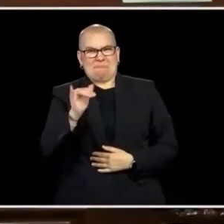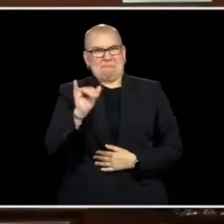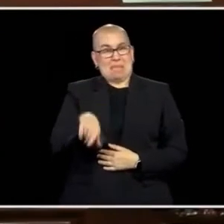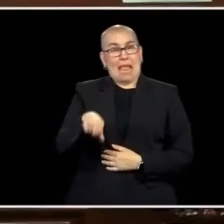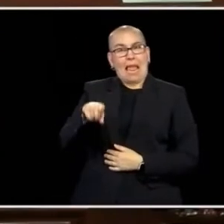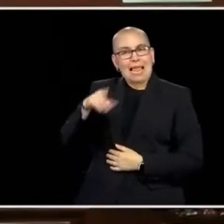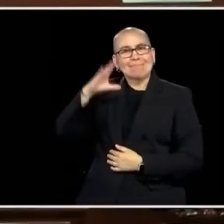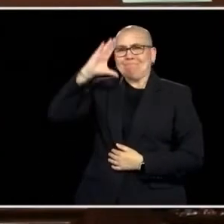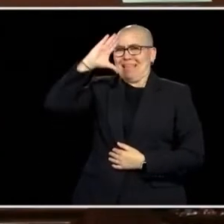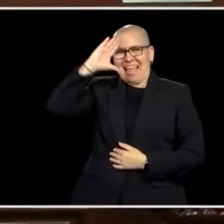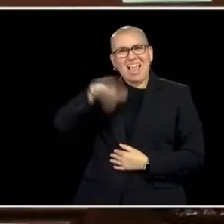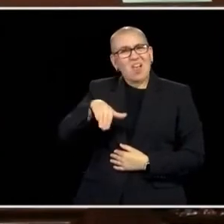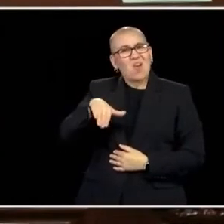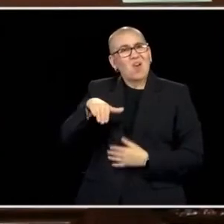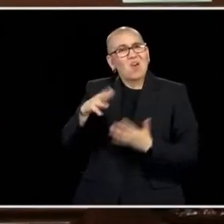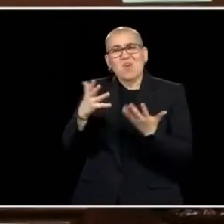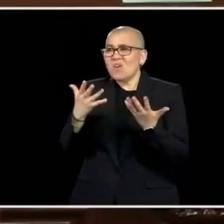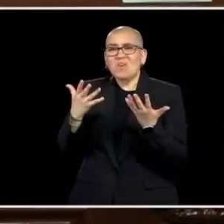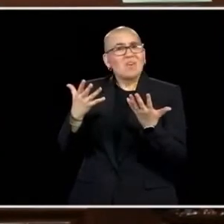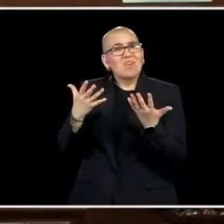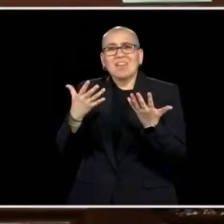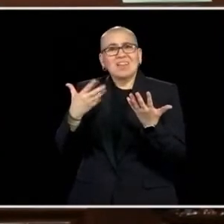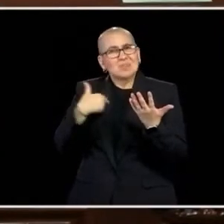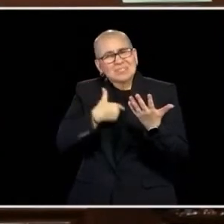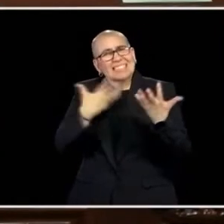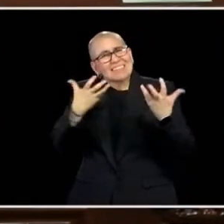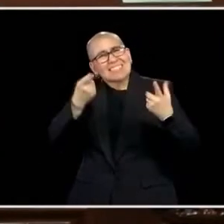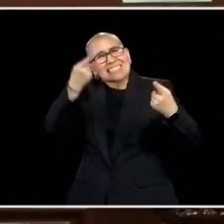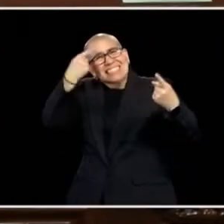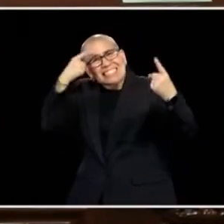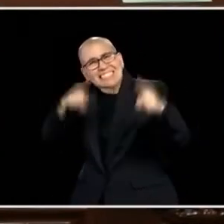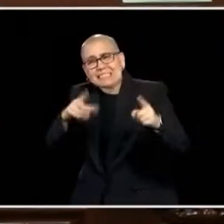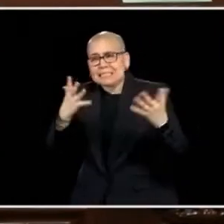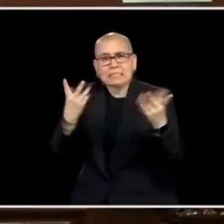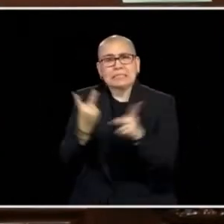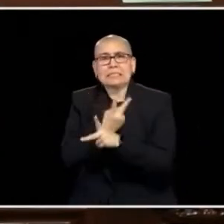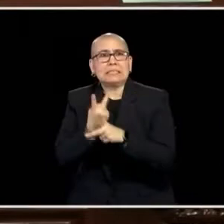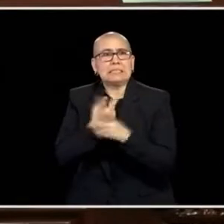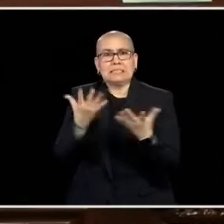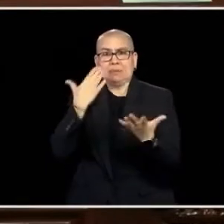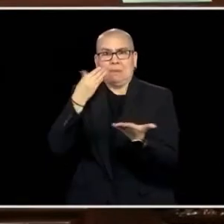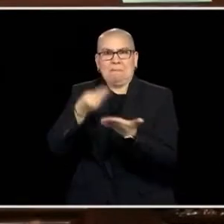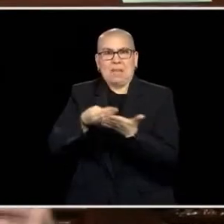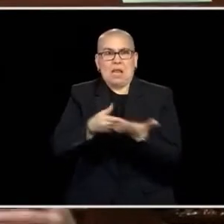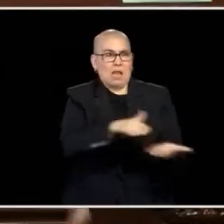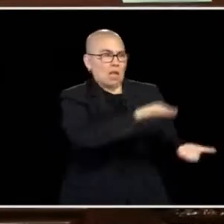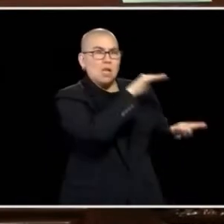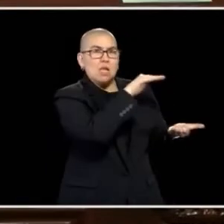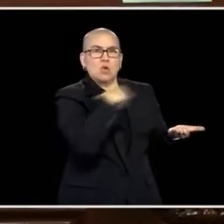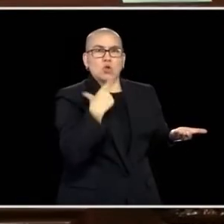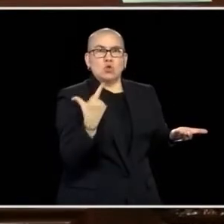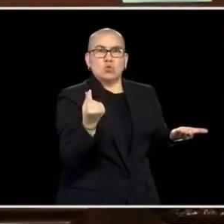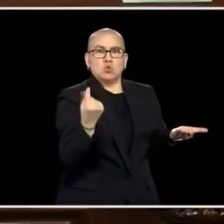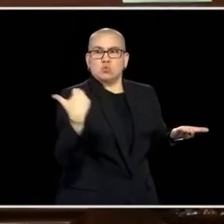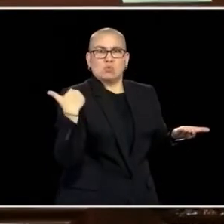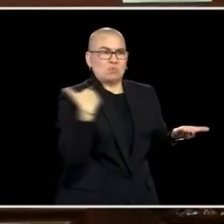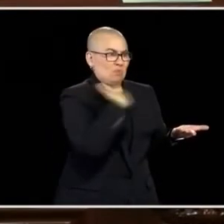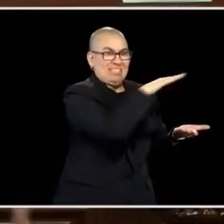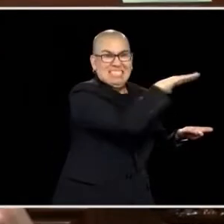AND I'LL NOTE IN THE SPIRIT OF COMPROMISE, I BELIEVE ONE OF THE QUICKEST, SUREST AND MOST FISCALLY RESPONSIBLE WAYS IS TO RETURN THAT MONEY RIGHT